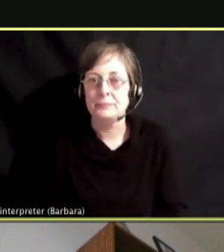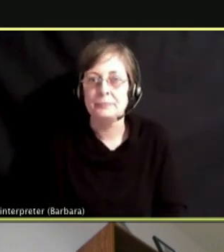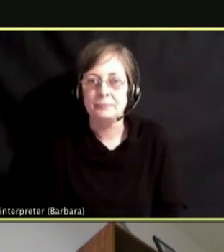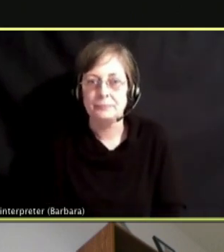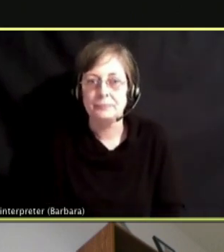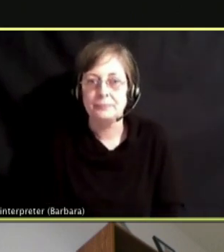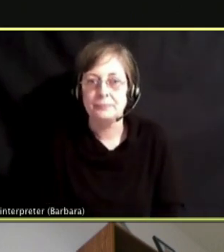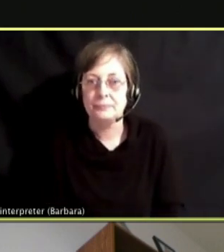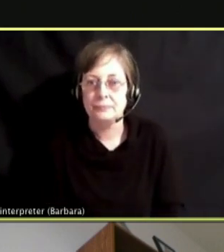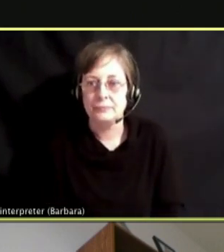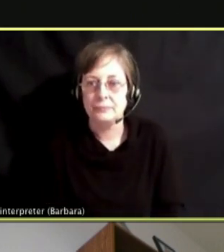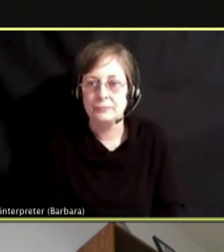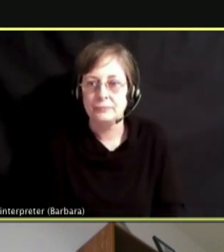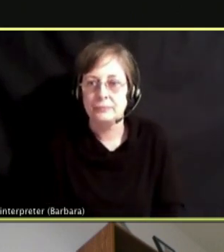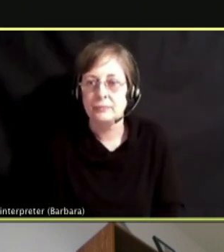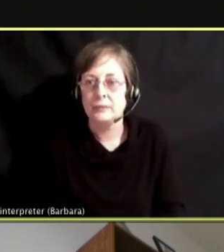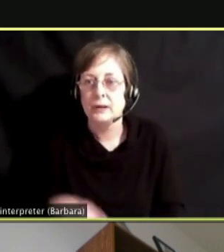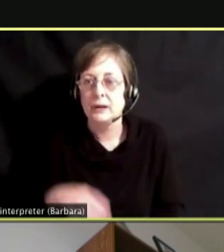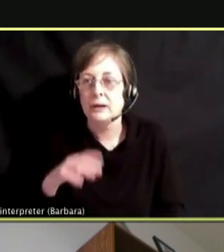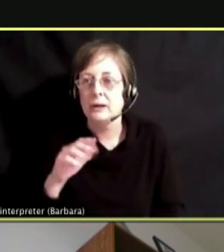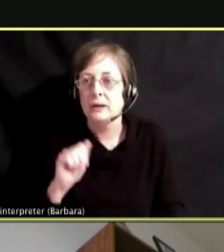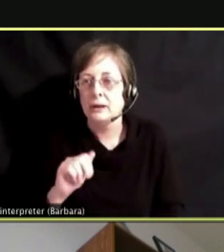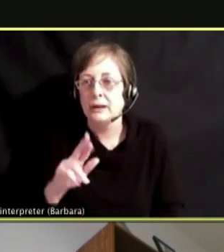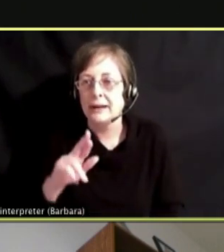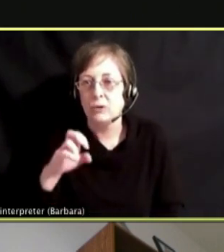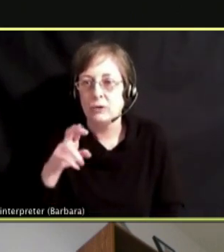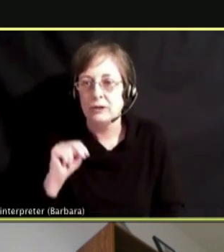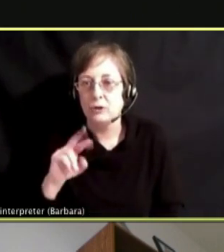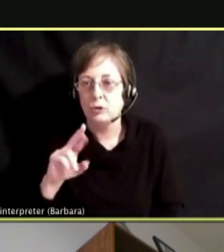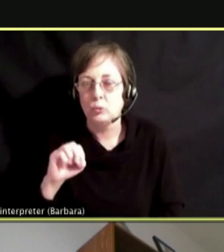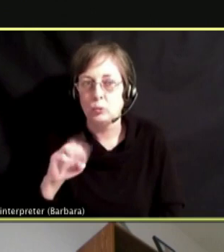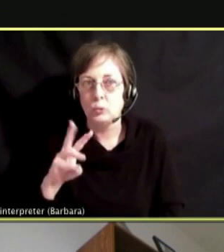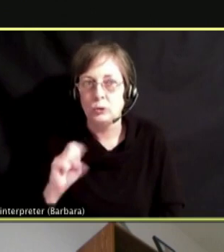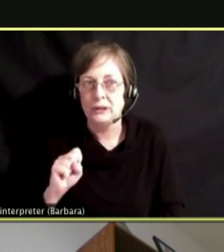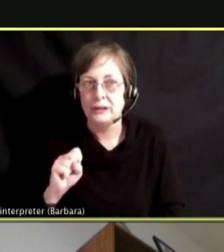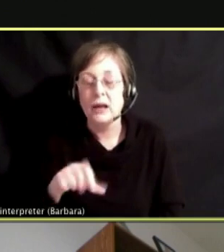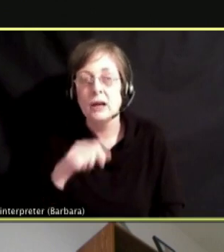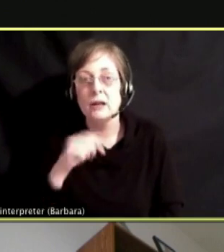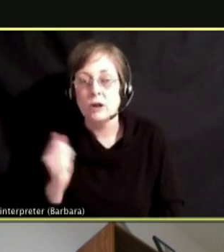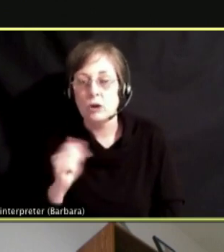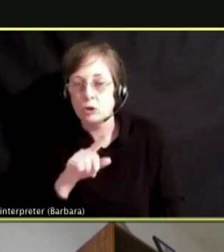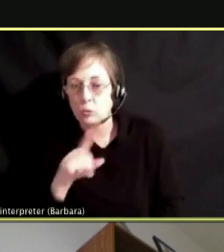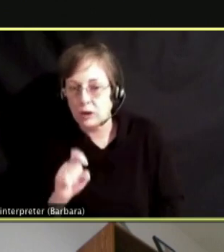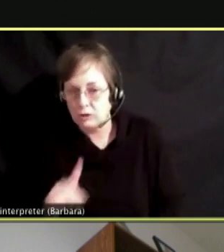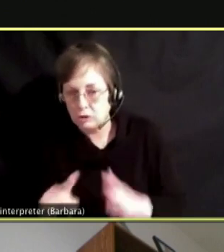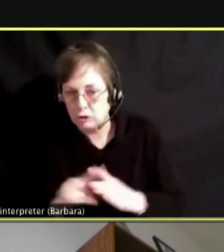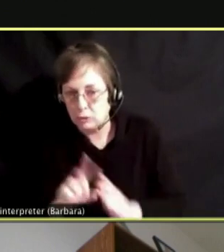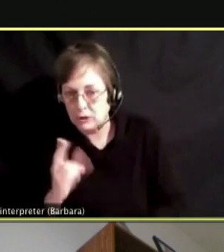ANOTHER QUESTION THAT CAME UP IN THE CHAT IS ABOUT SECONDHAND EXPOSURE.